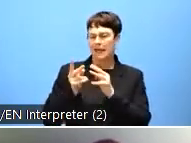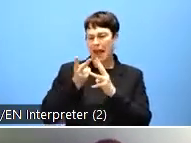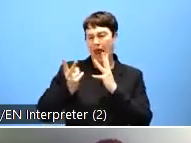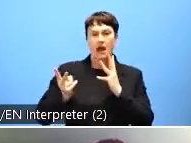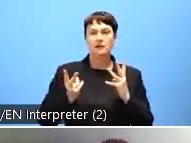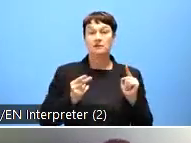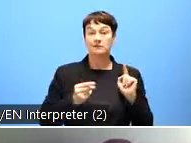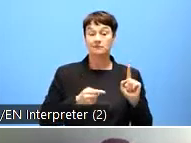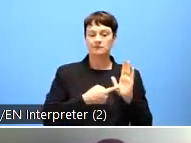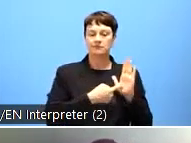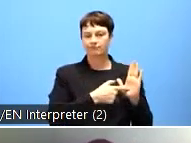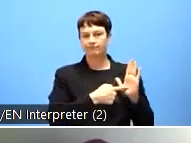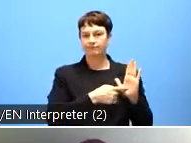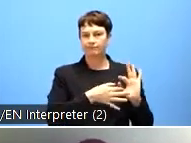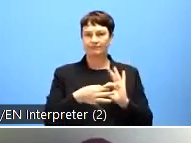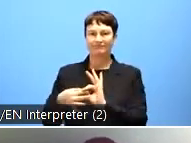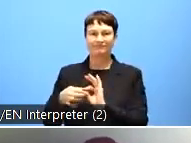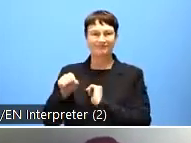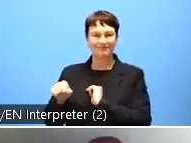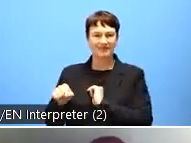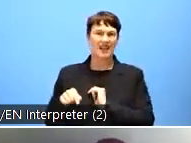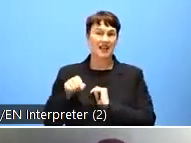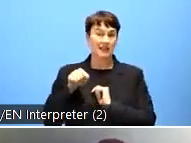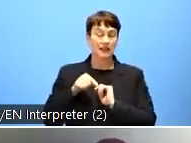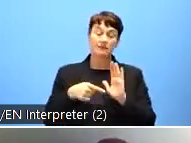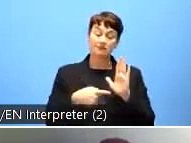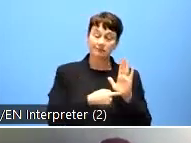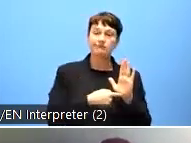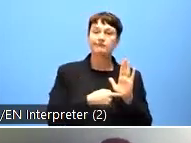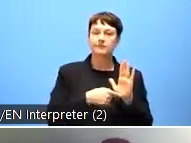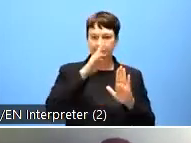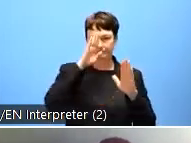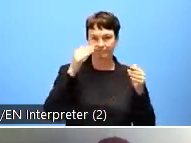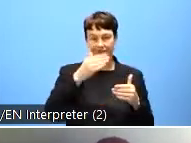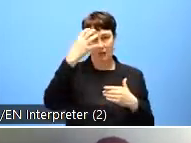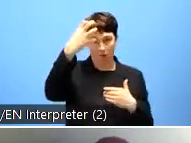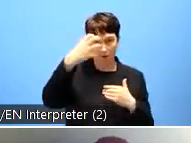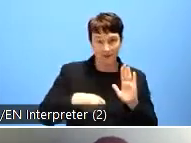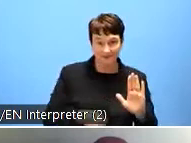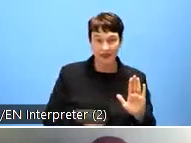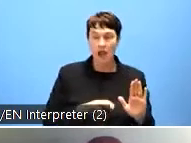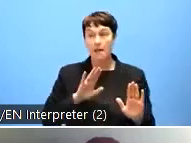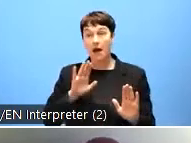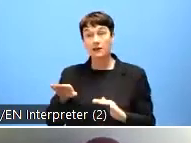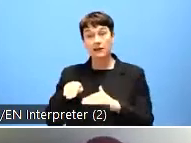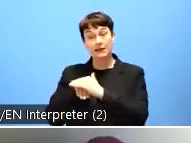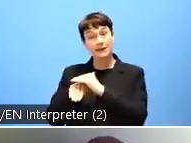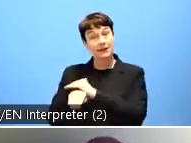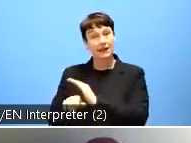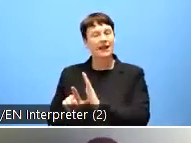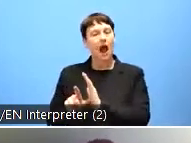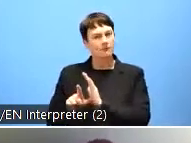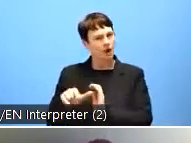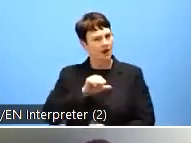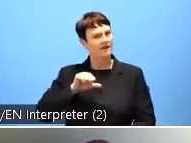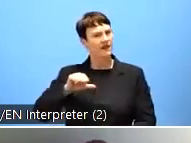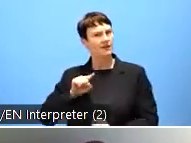on the public sector, the accessibility act covers certain private services as well.